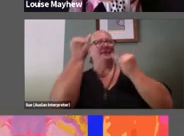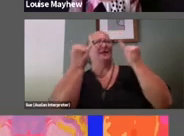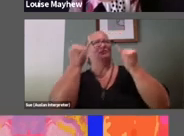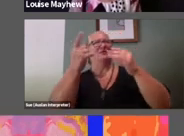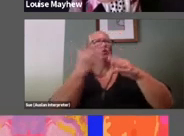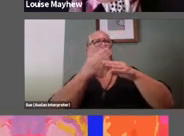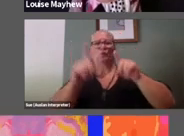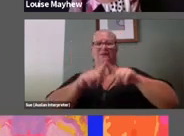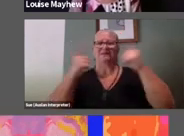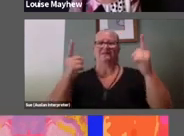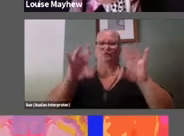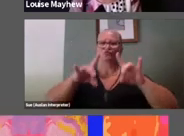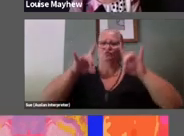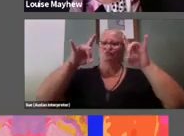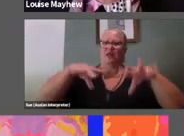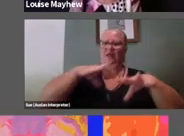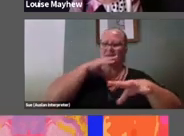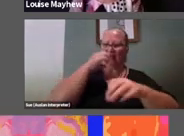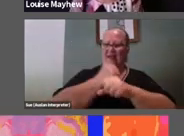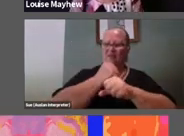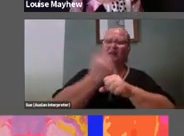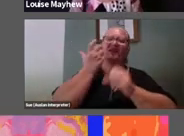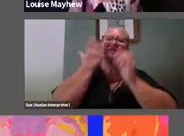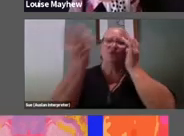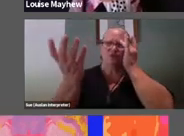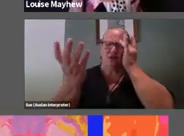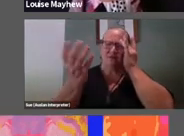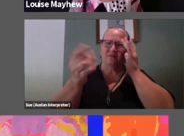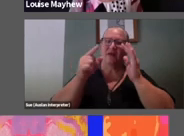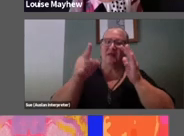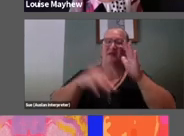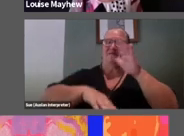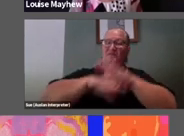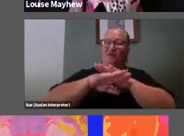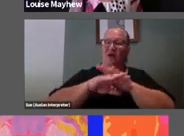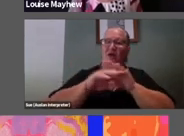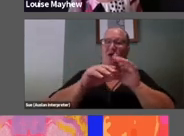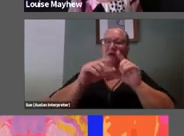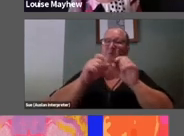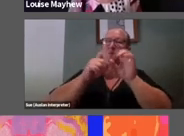Australian government of the future, which is entirely populated by women of